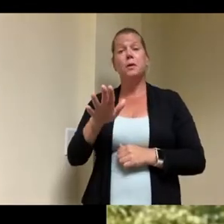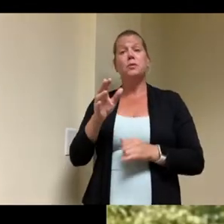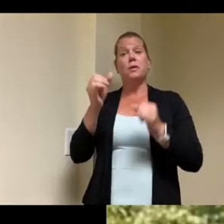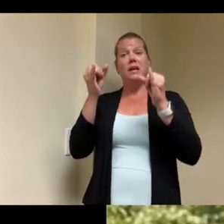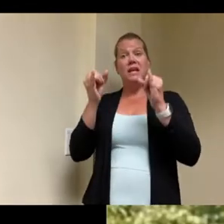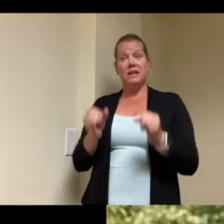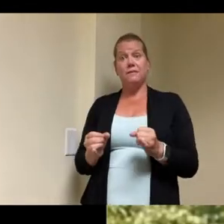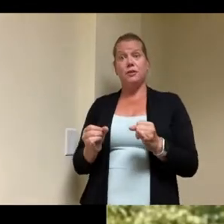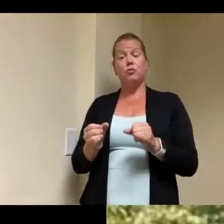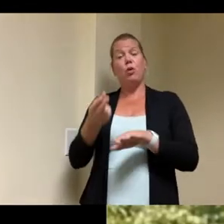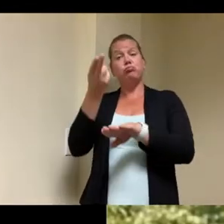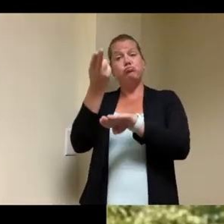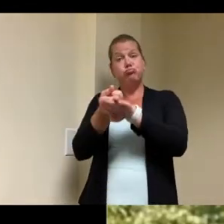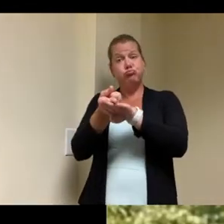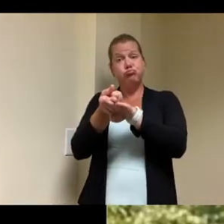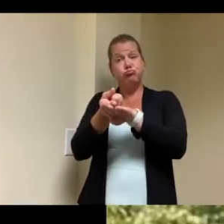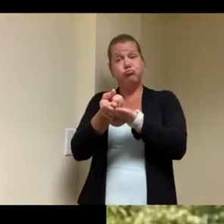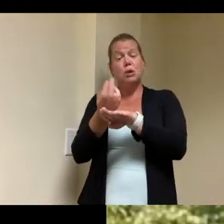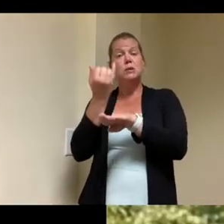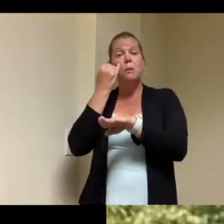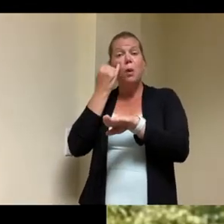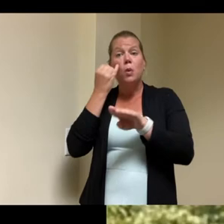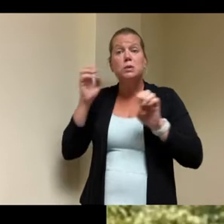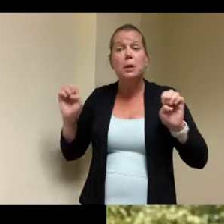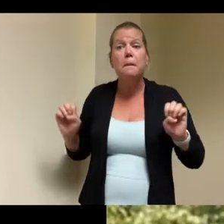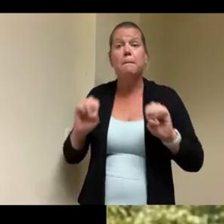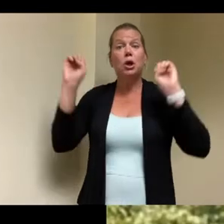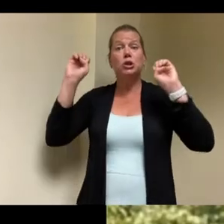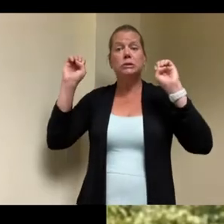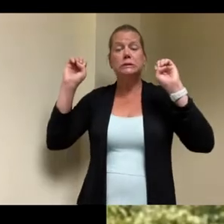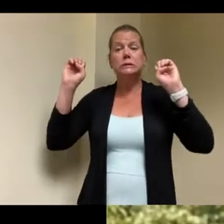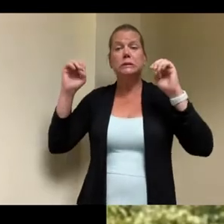right onto the walkway from an emergency sort of egress door